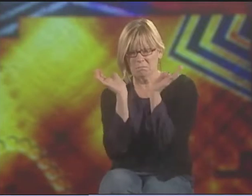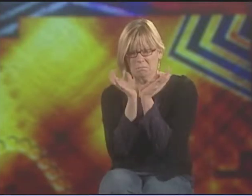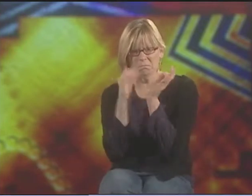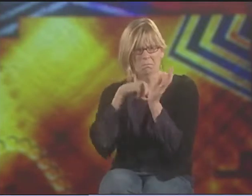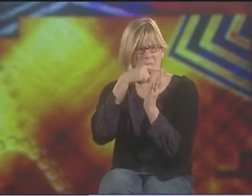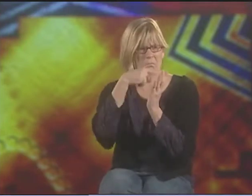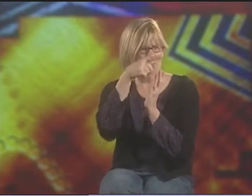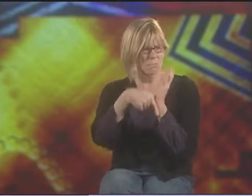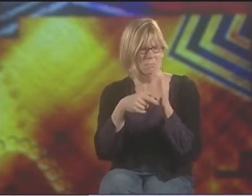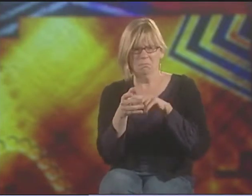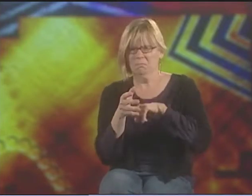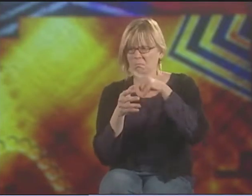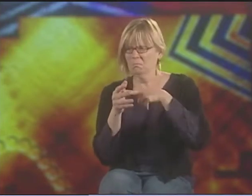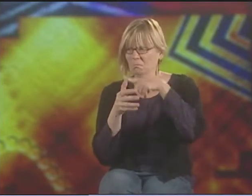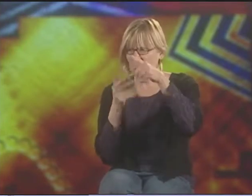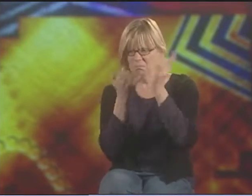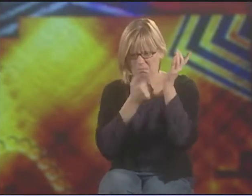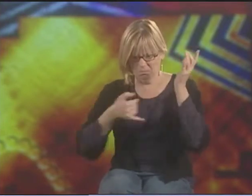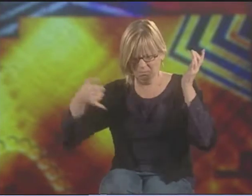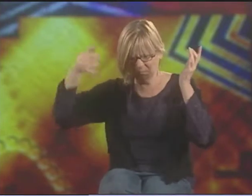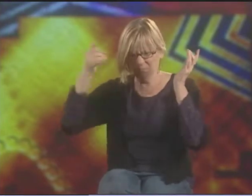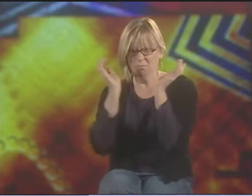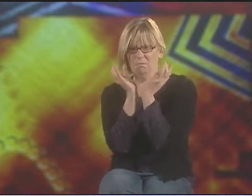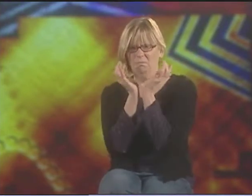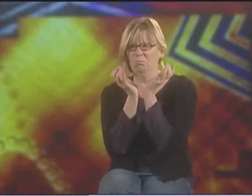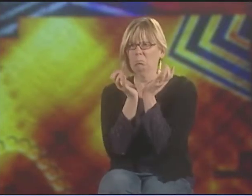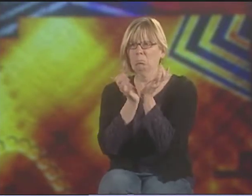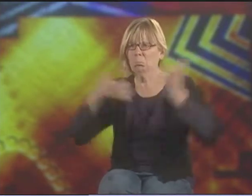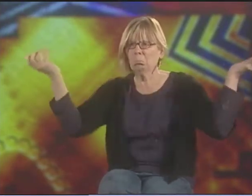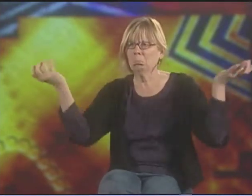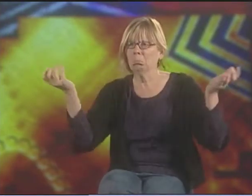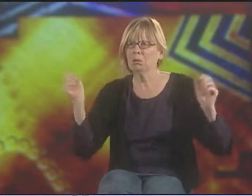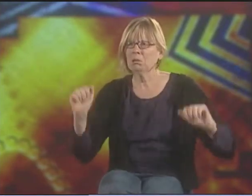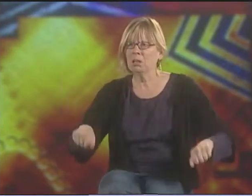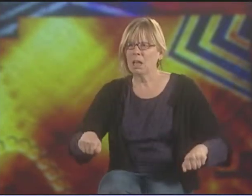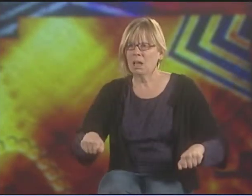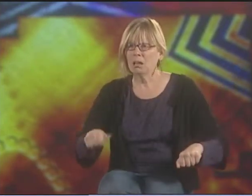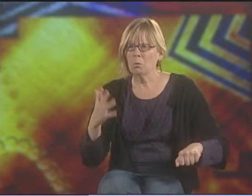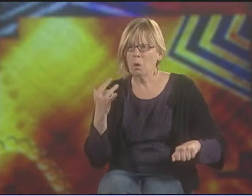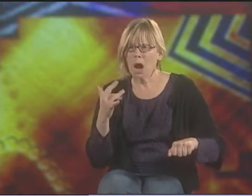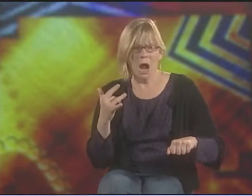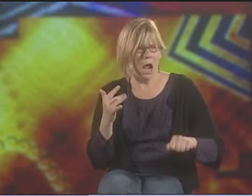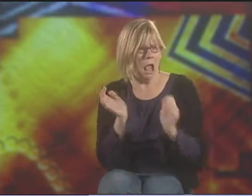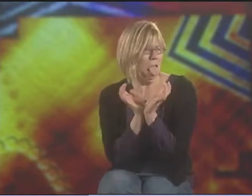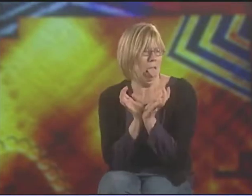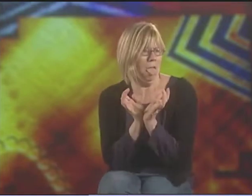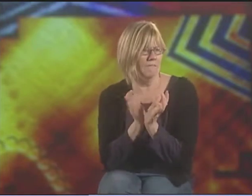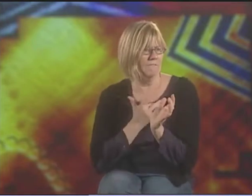STUDENTS WOULD WONDER, "WHAT'S THAT FOR? "WHY DO I HAVE THESE MITTS TIED TOGETHER? "I COULD BREAK THESE BONDS. WHY DON'T I?